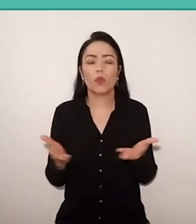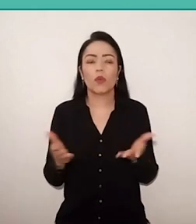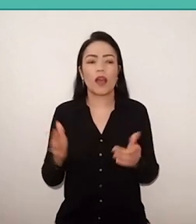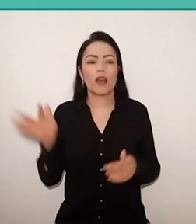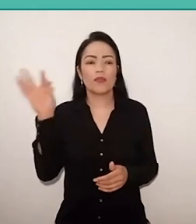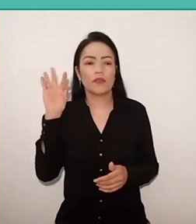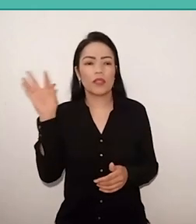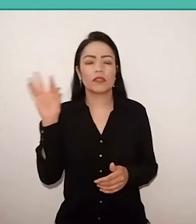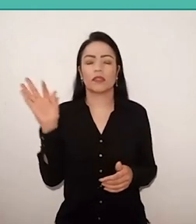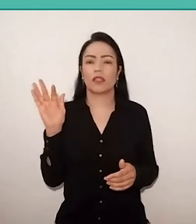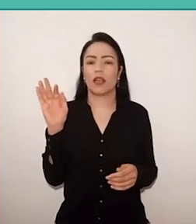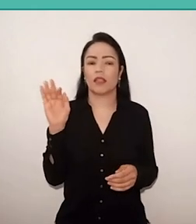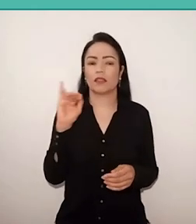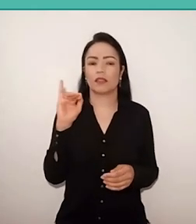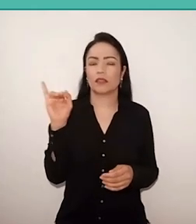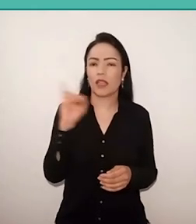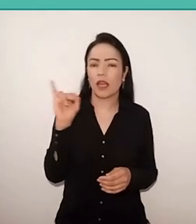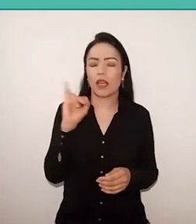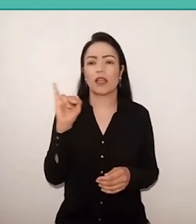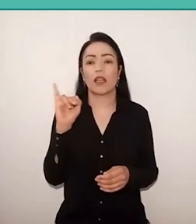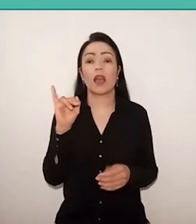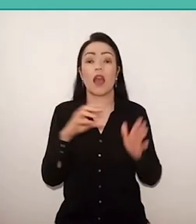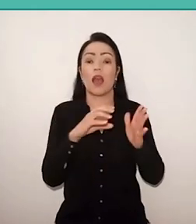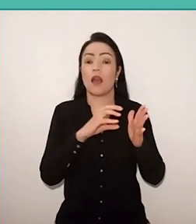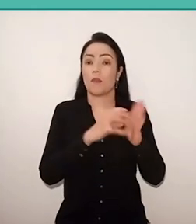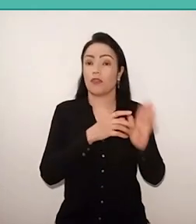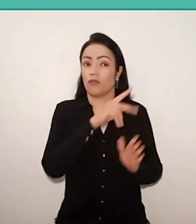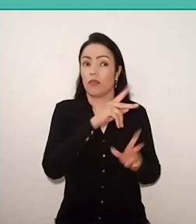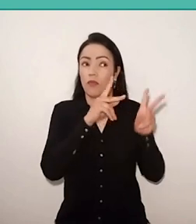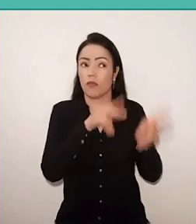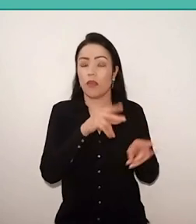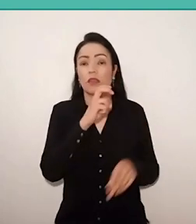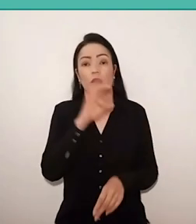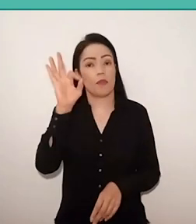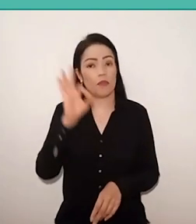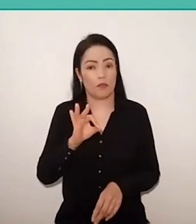the Marxist parties are with 5% of the electoral force.